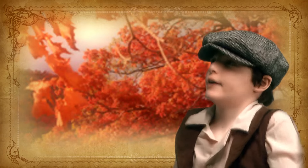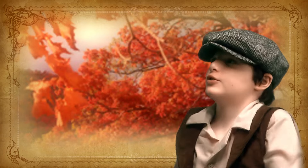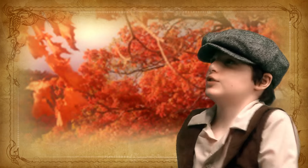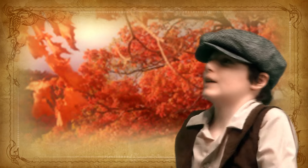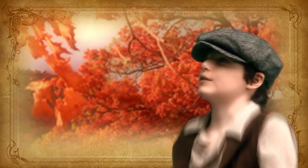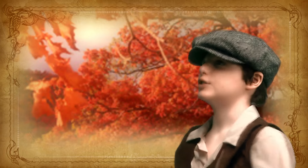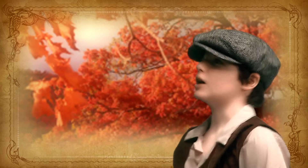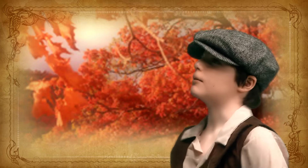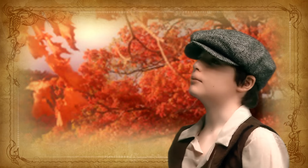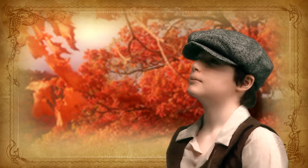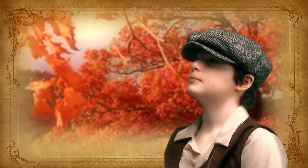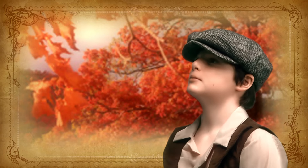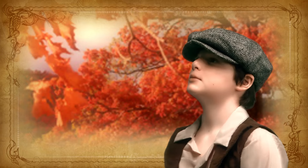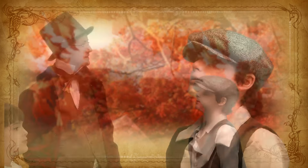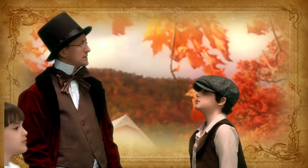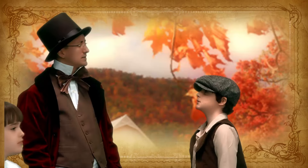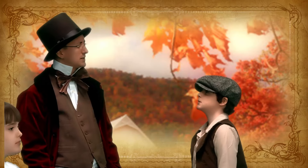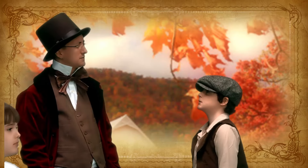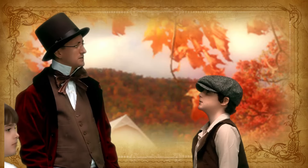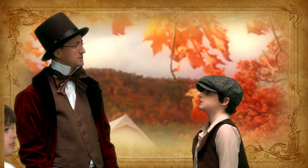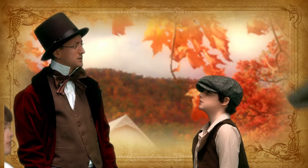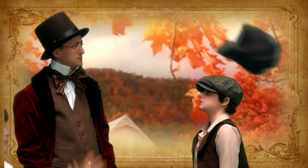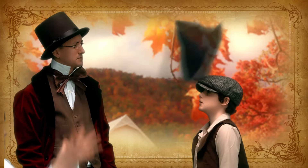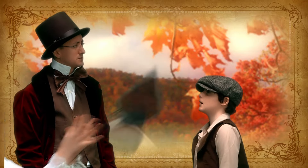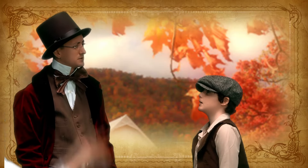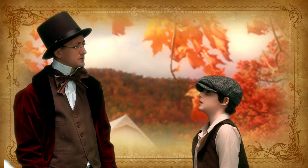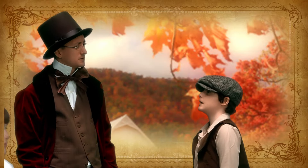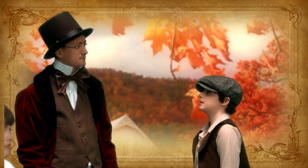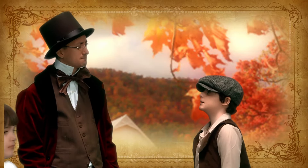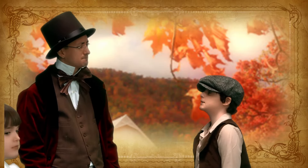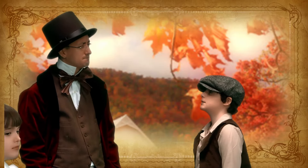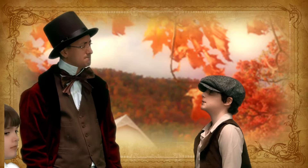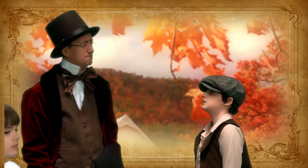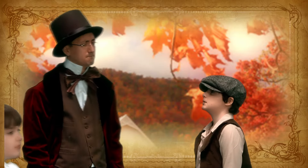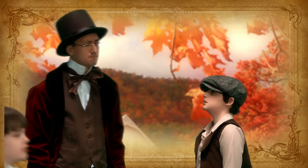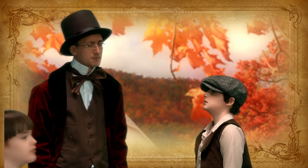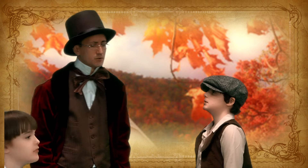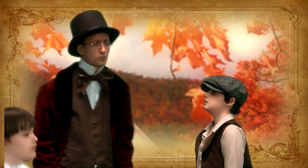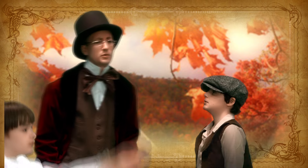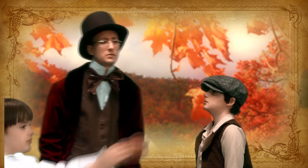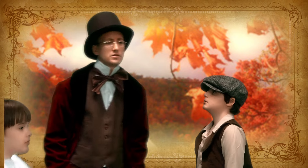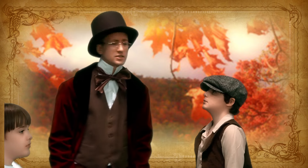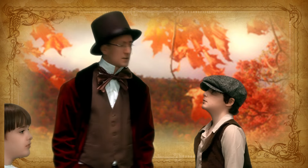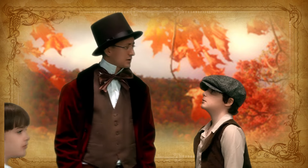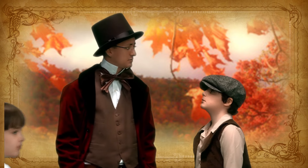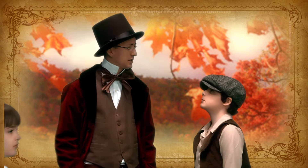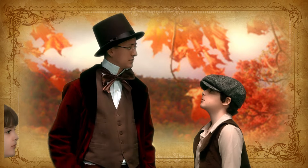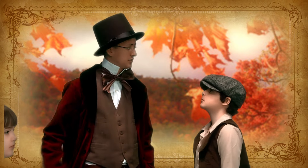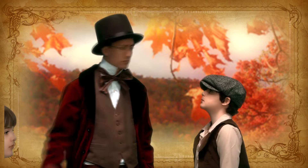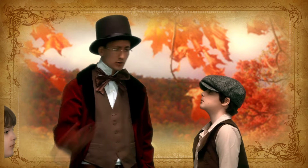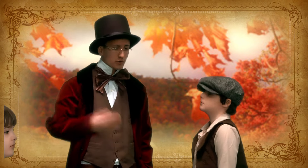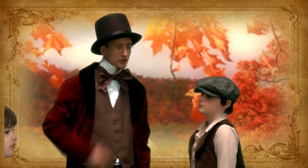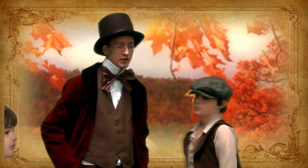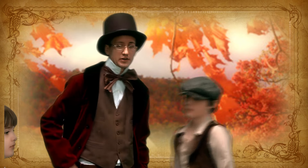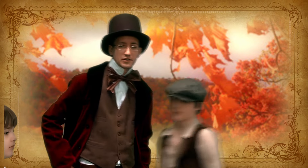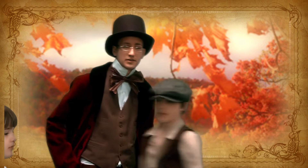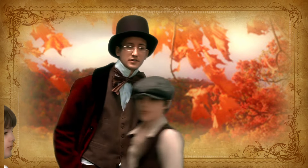She can't she's deaf and dumb. Deaf and dumb... hmmm... Well, maybe there's a game I can play with her. Bring her over here.